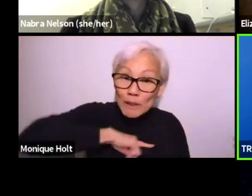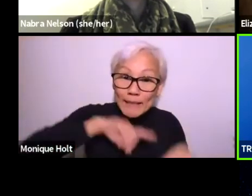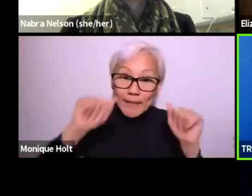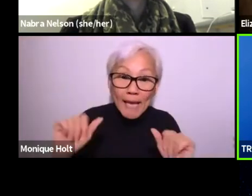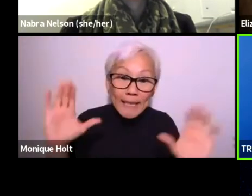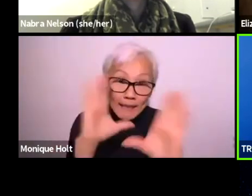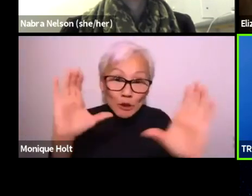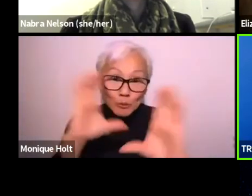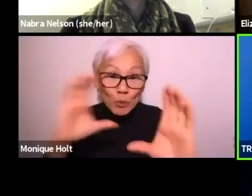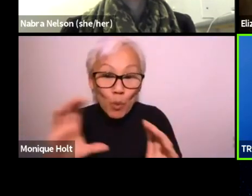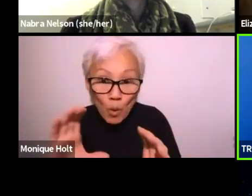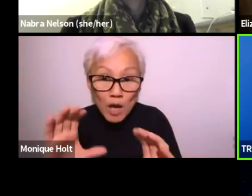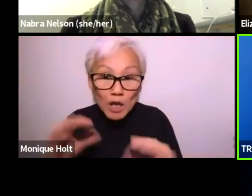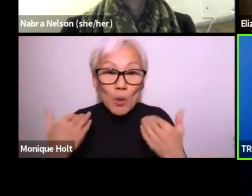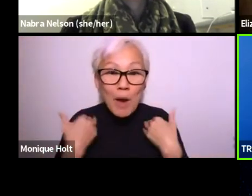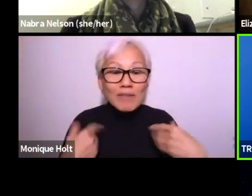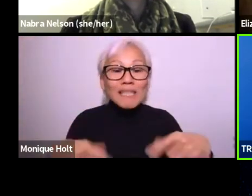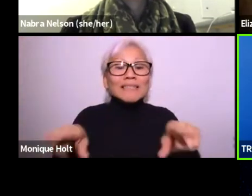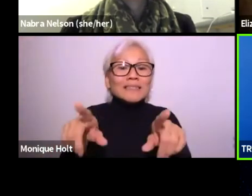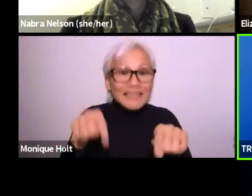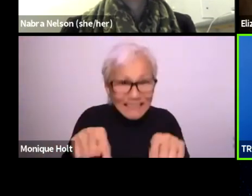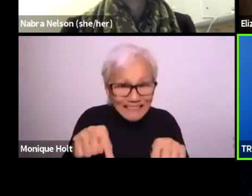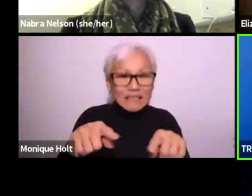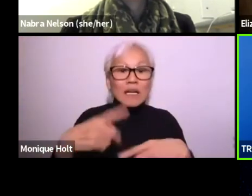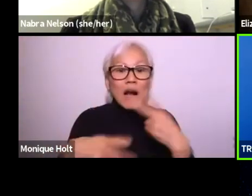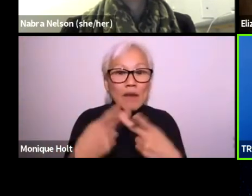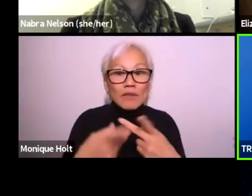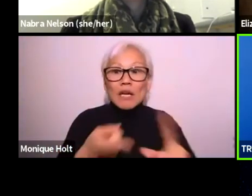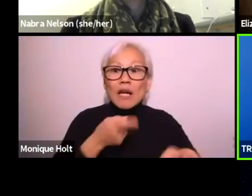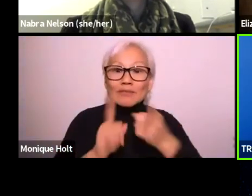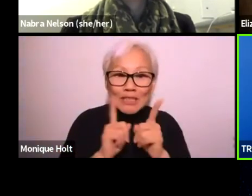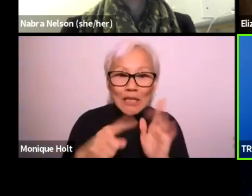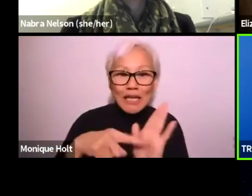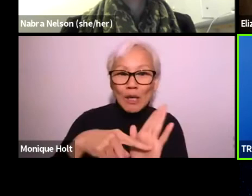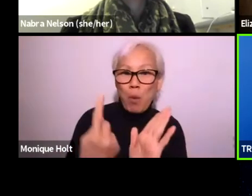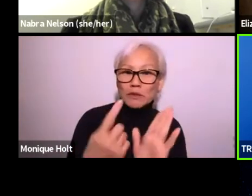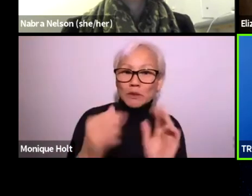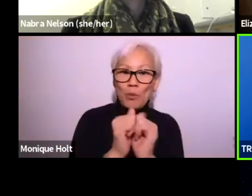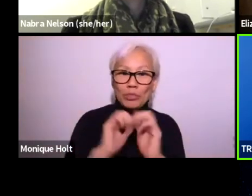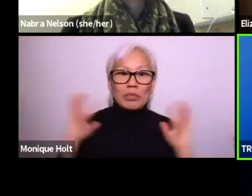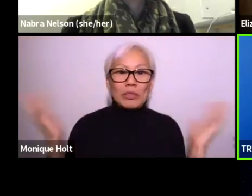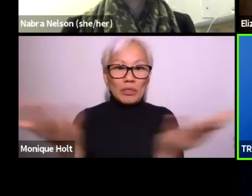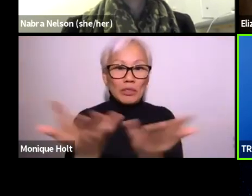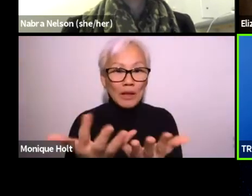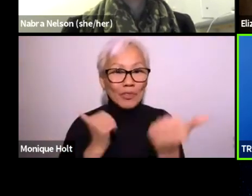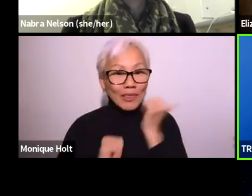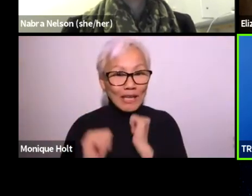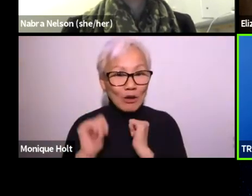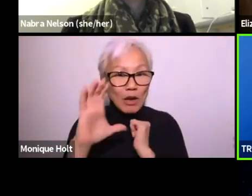but that's something that maybe we can actually explore and have this kind of conversation, you know,